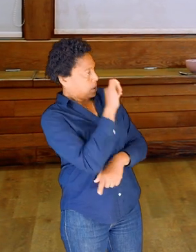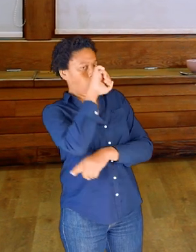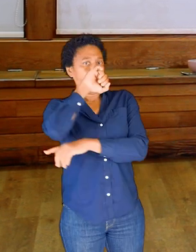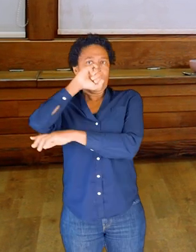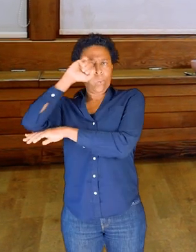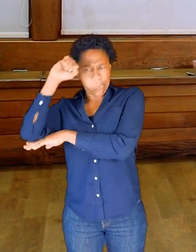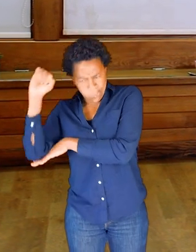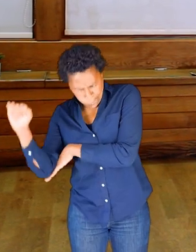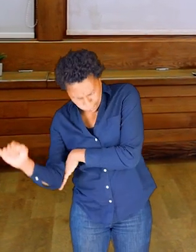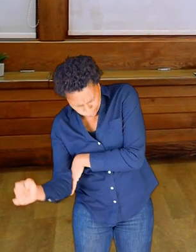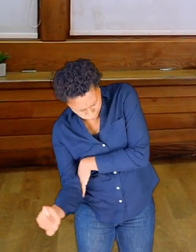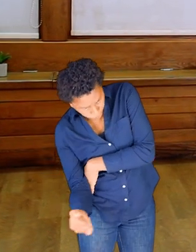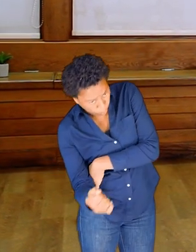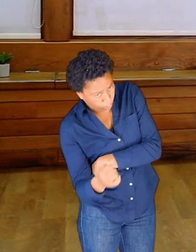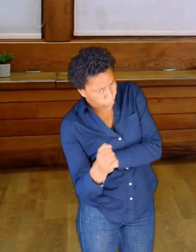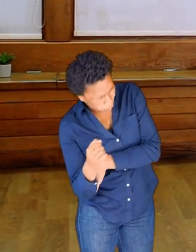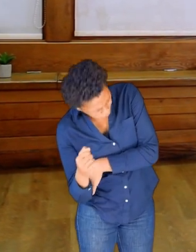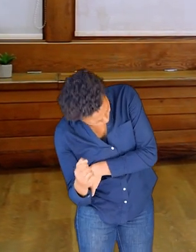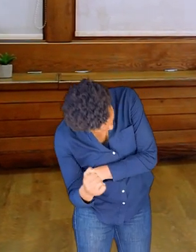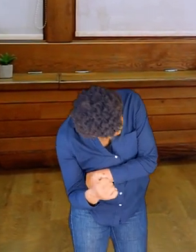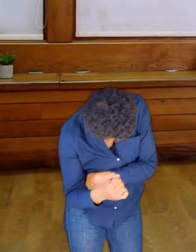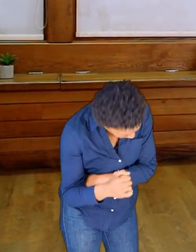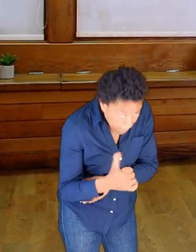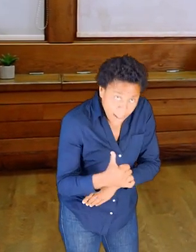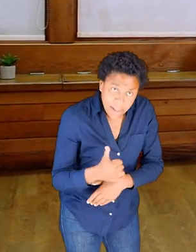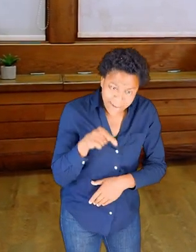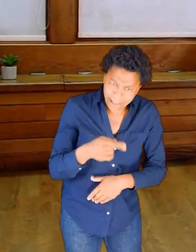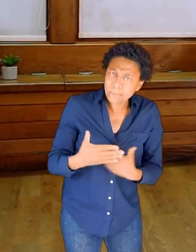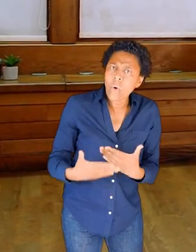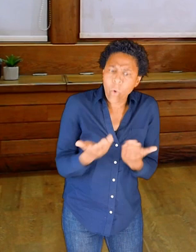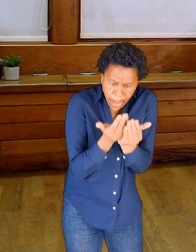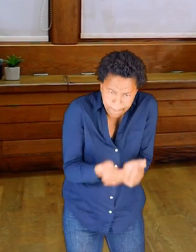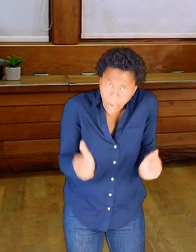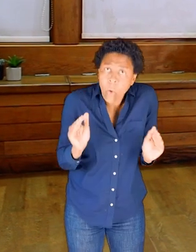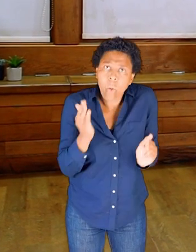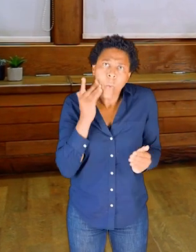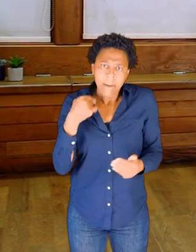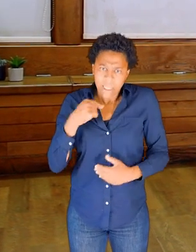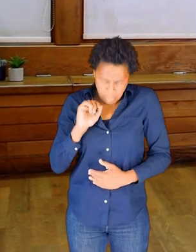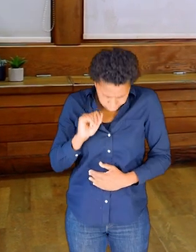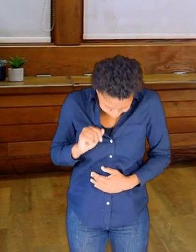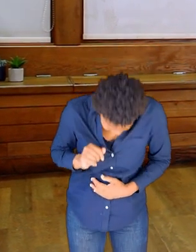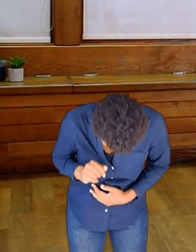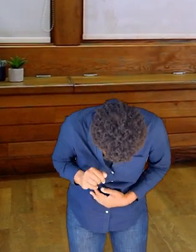perhaps there's a point where it feels more like a bowl.